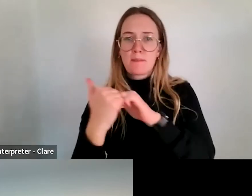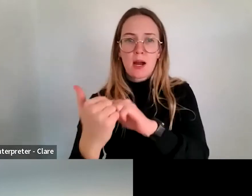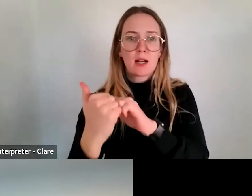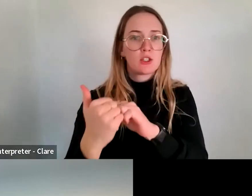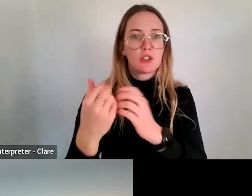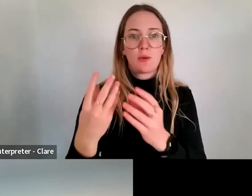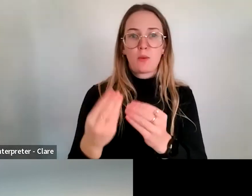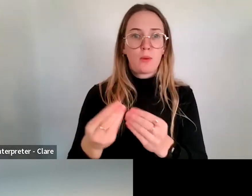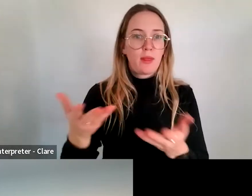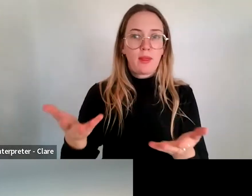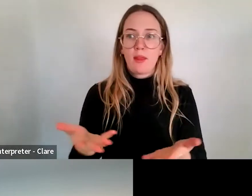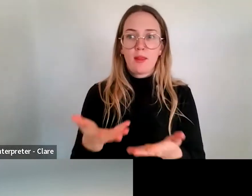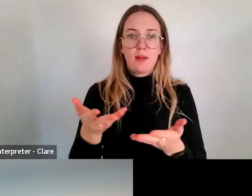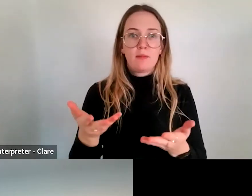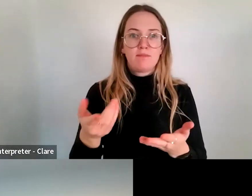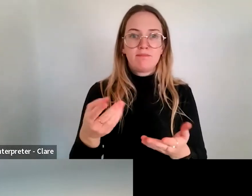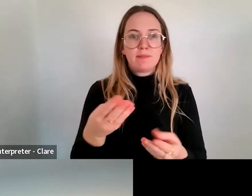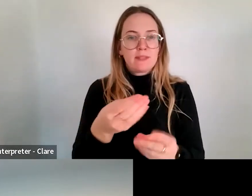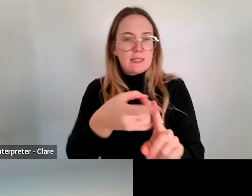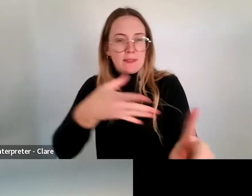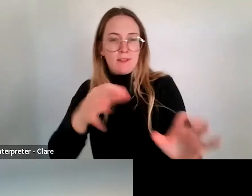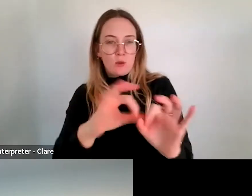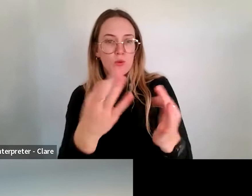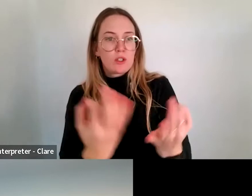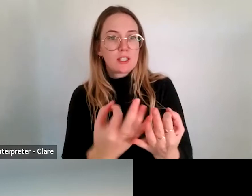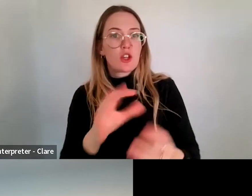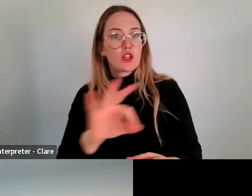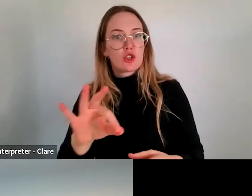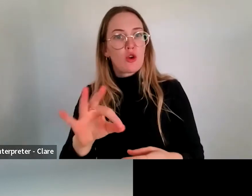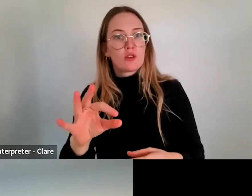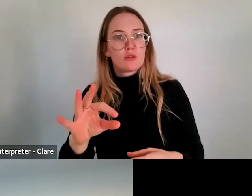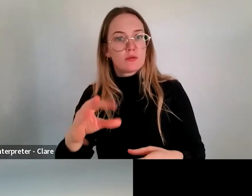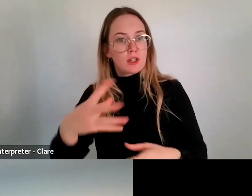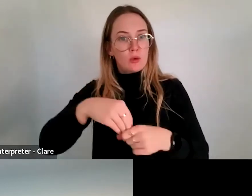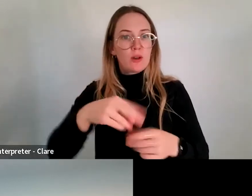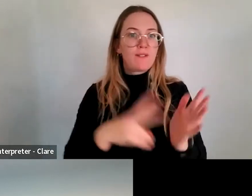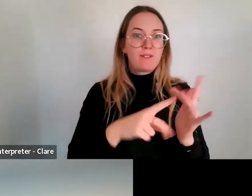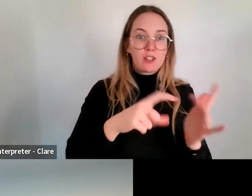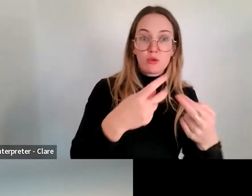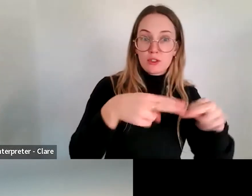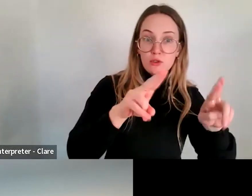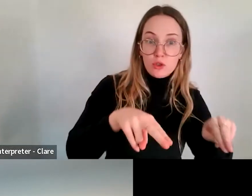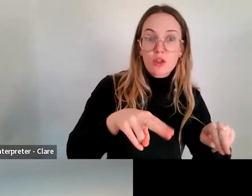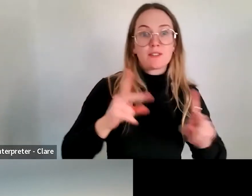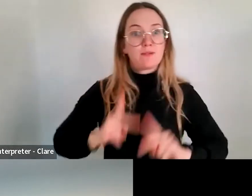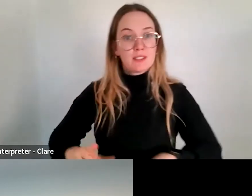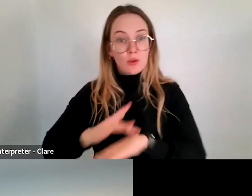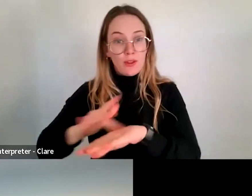you know, an organisation that may sit outside of the circus and physical theatre sector and this is an